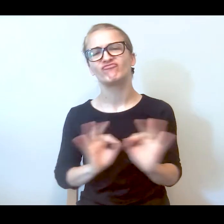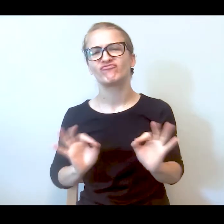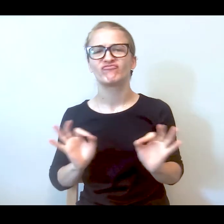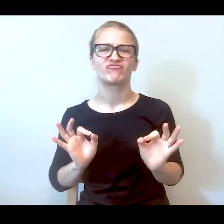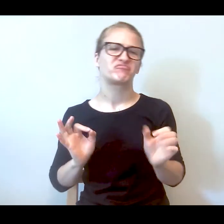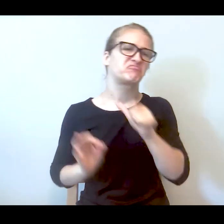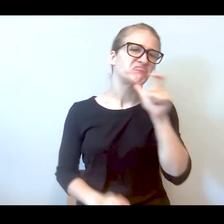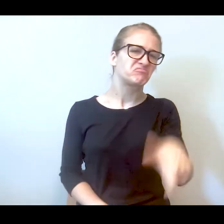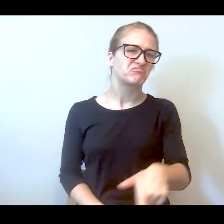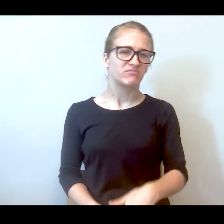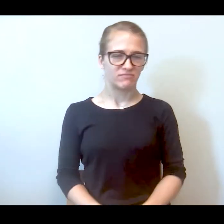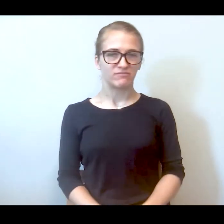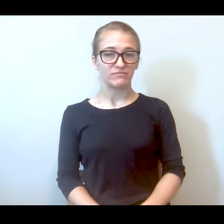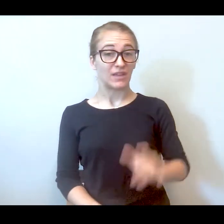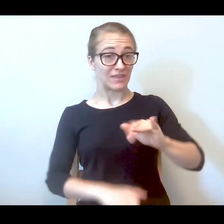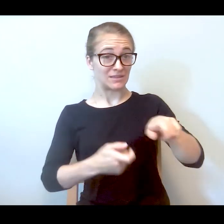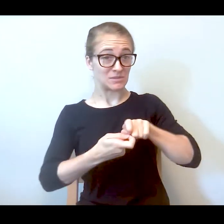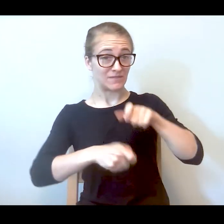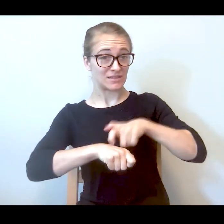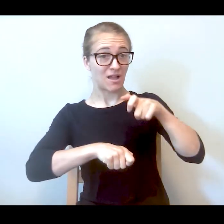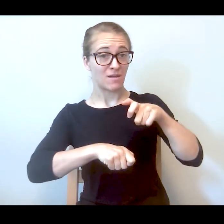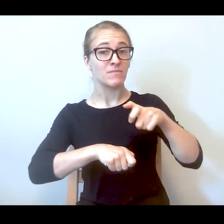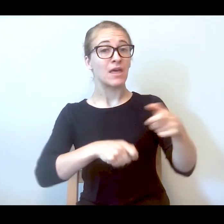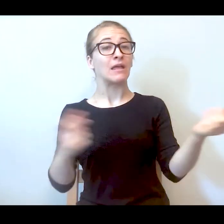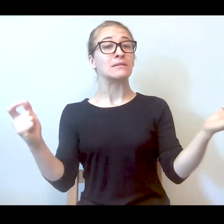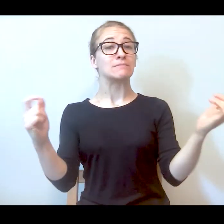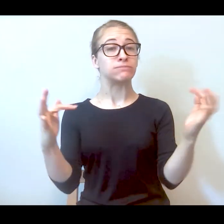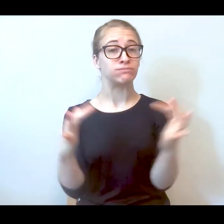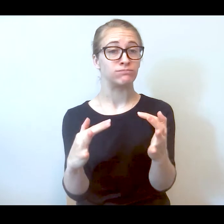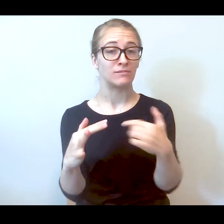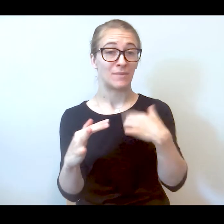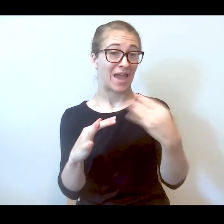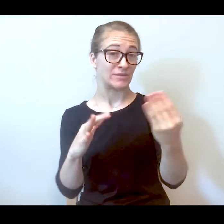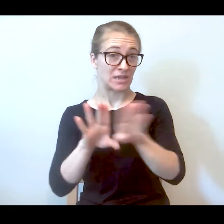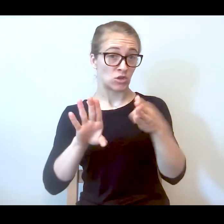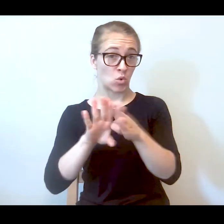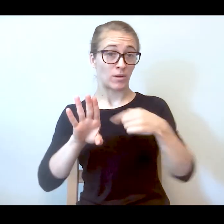So that particular time they came around they insisted, I was by my door. I said I'm waiting for